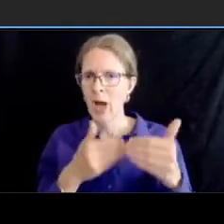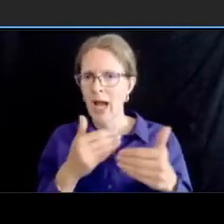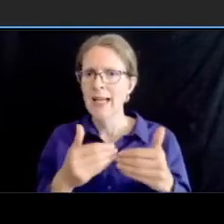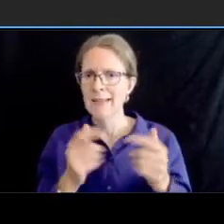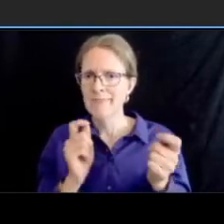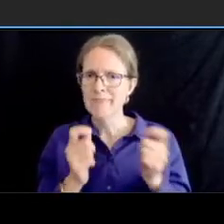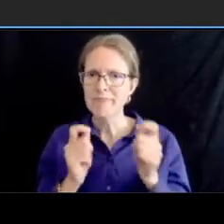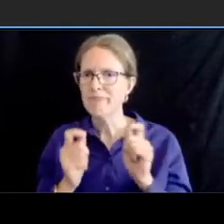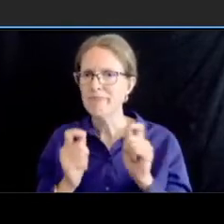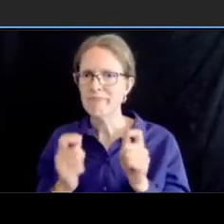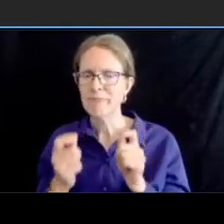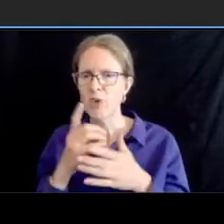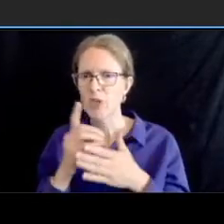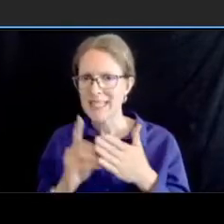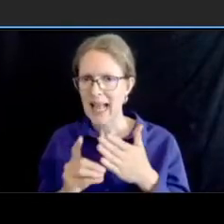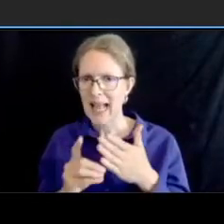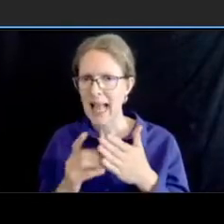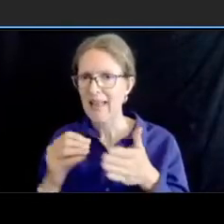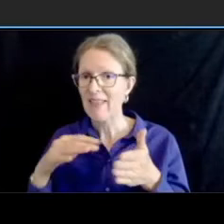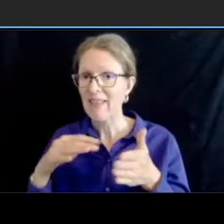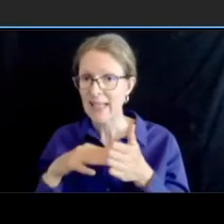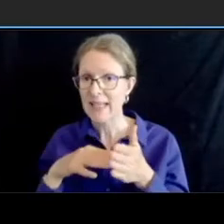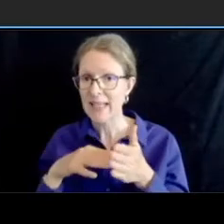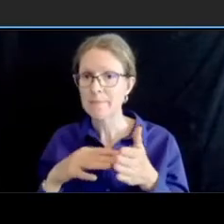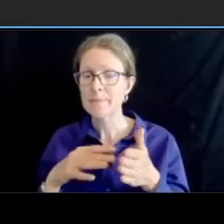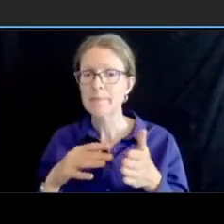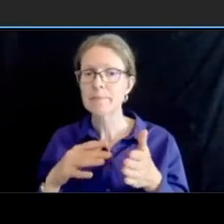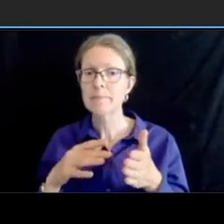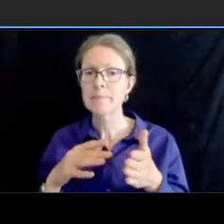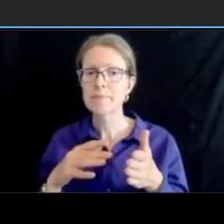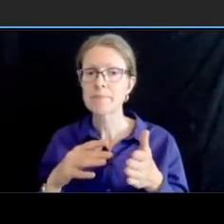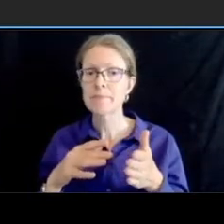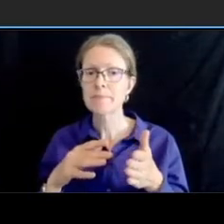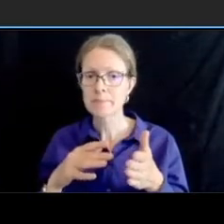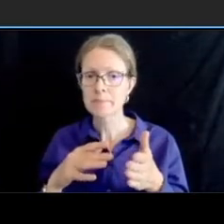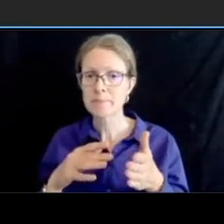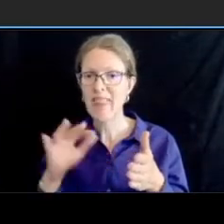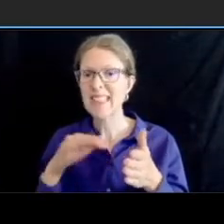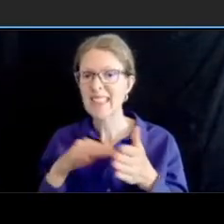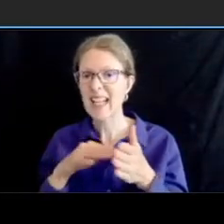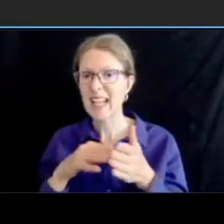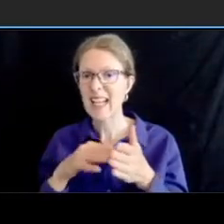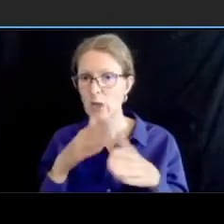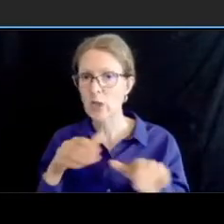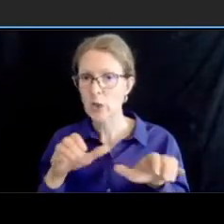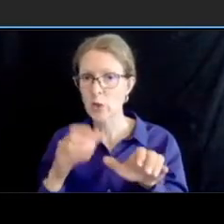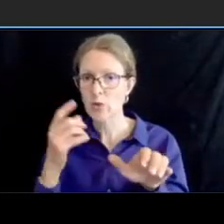perform for the parking optimization what would it look like to incorporate some sort of parking or